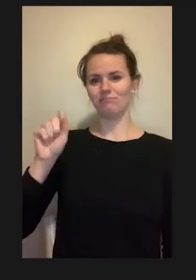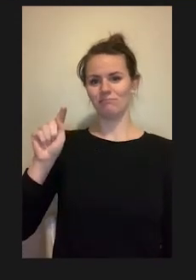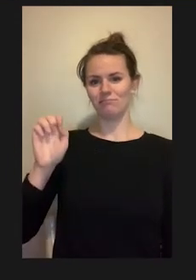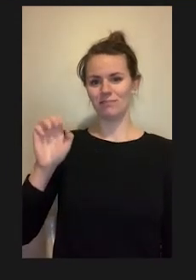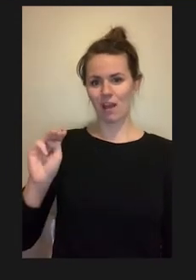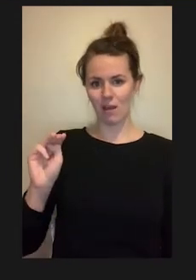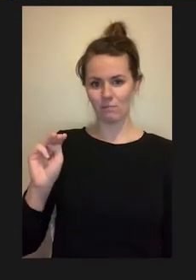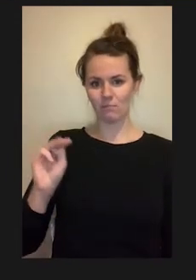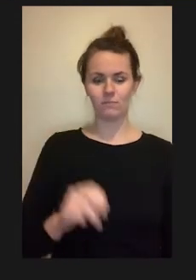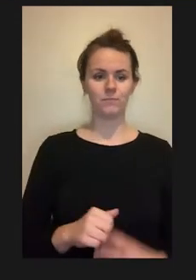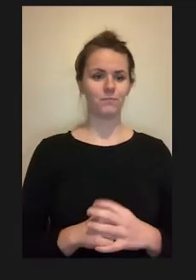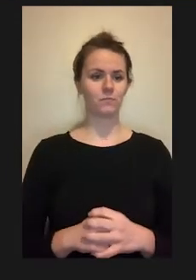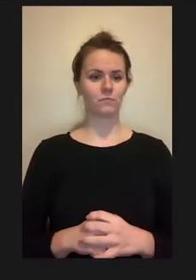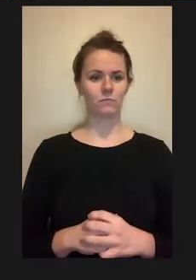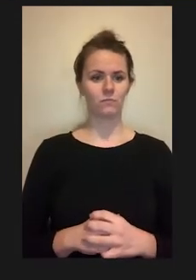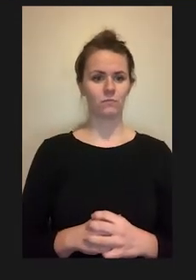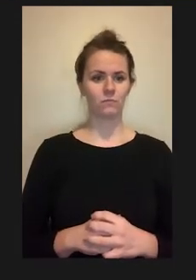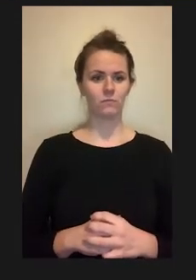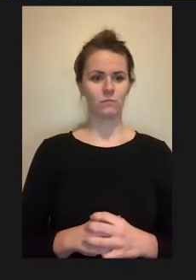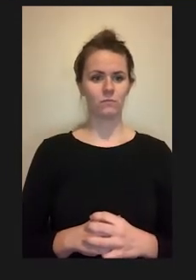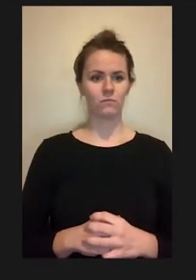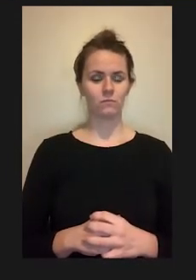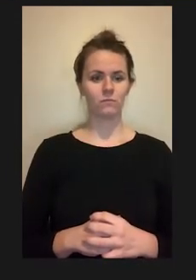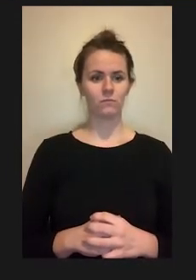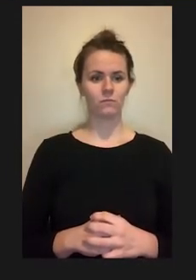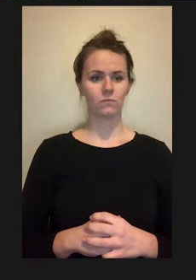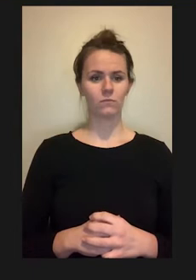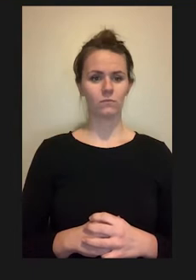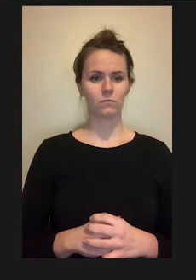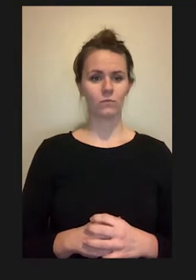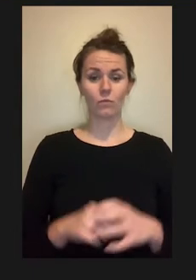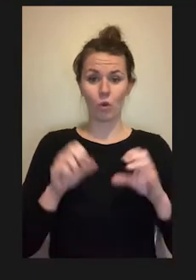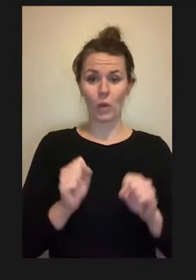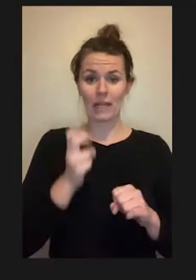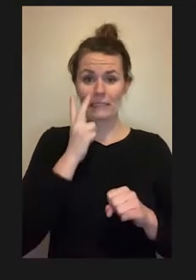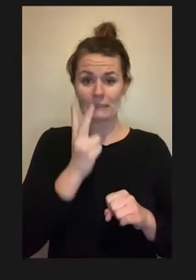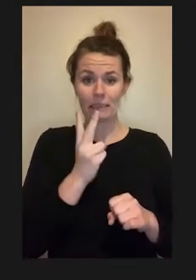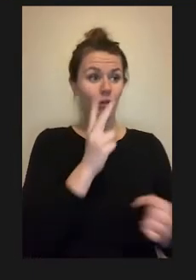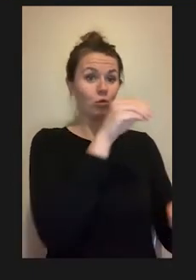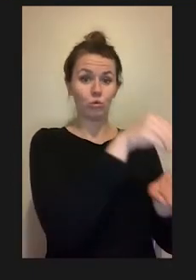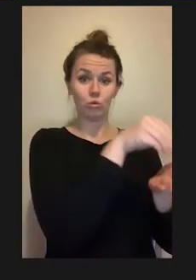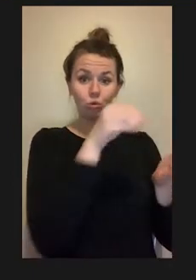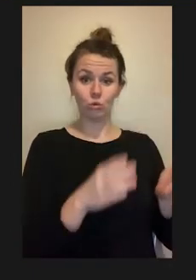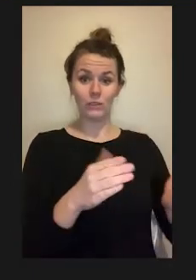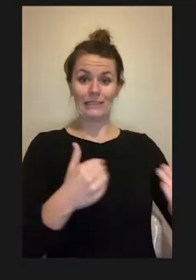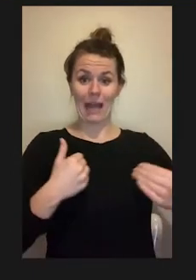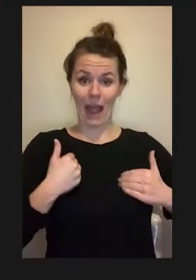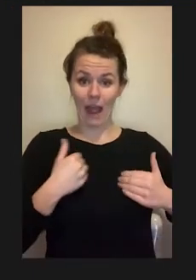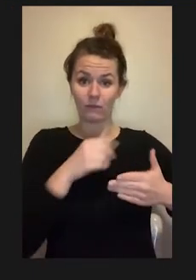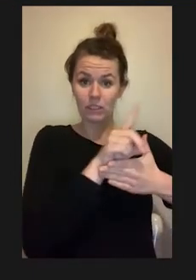there is the same number of students with disabilities or without disabilities that are